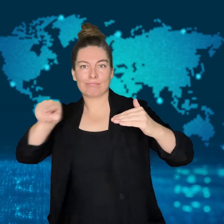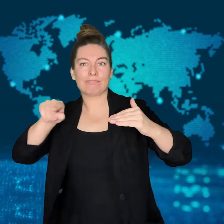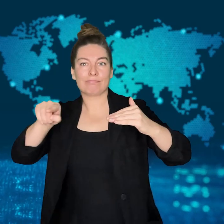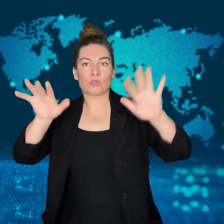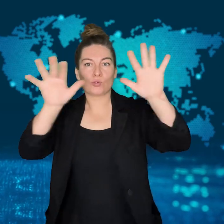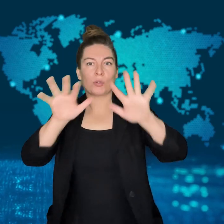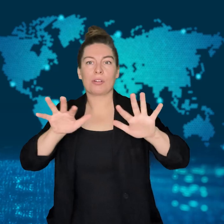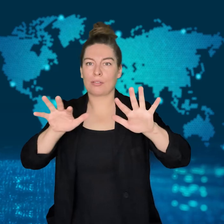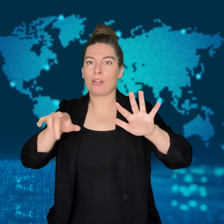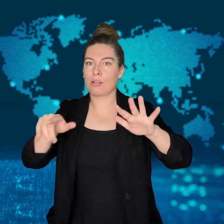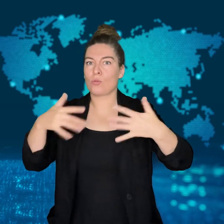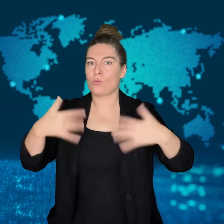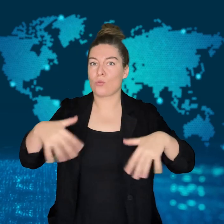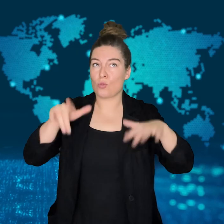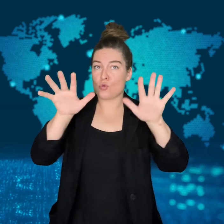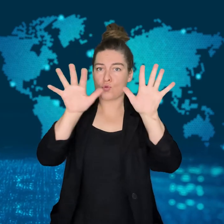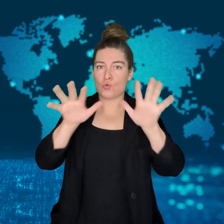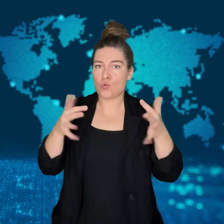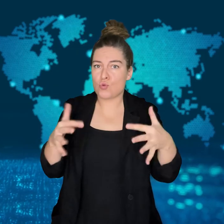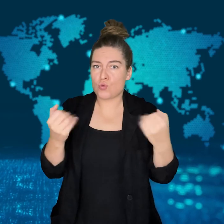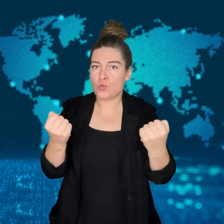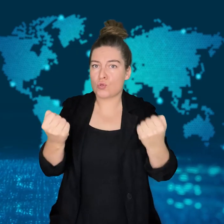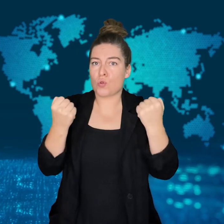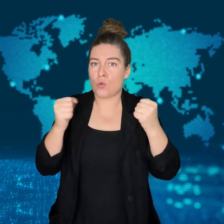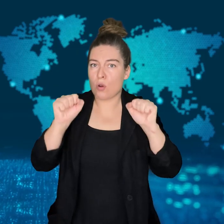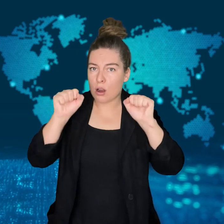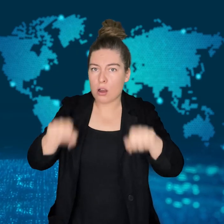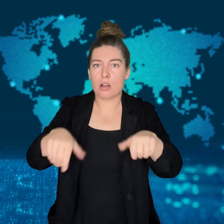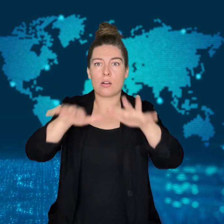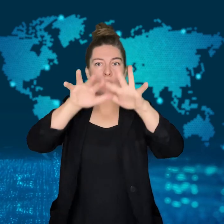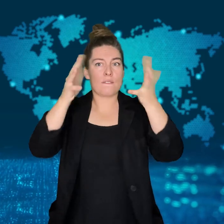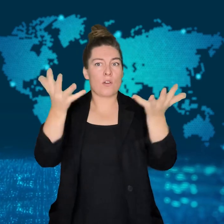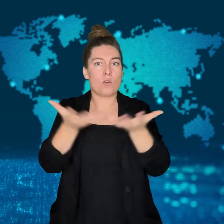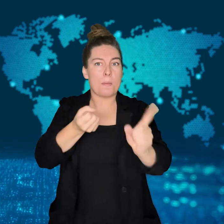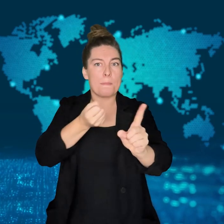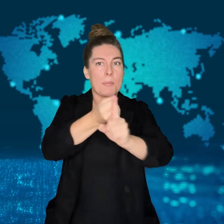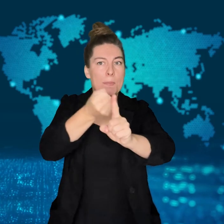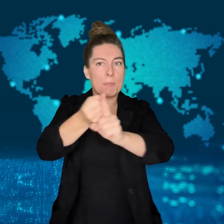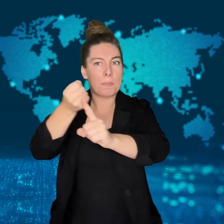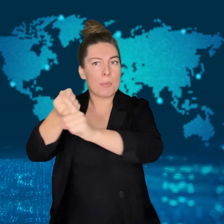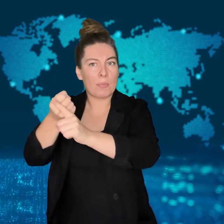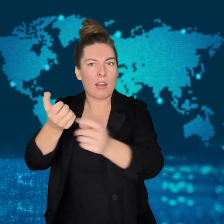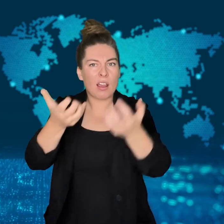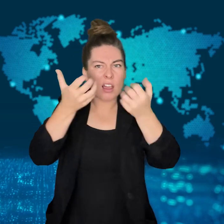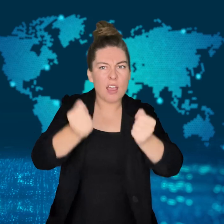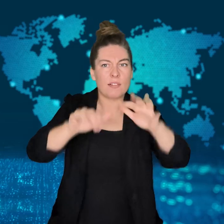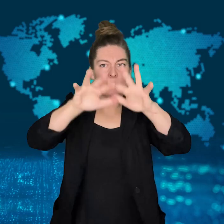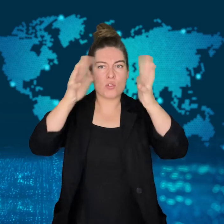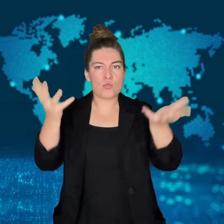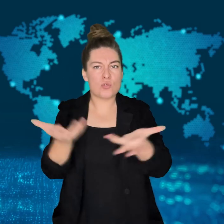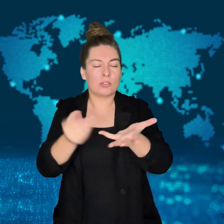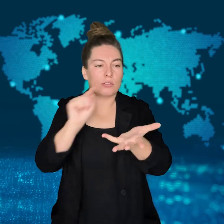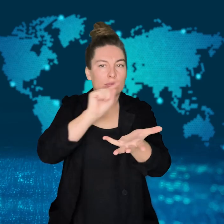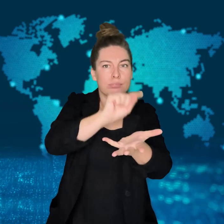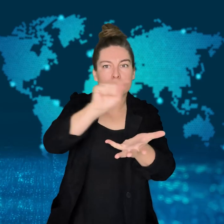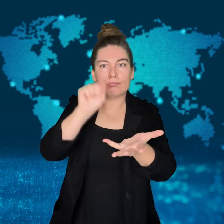They are forecasted to continue into 2024.